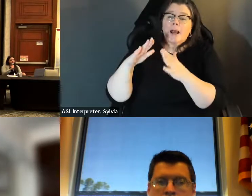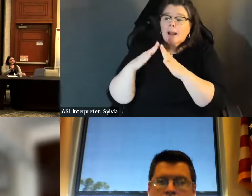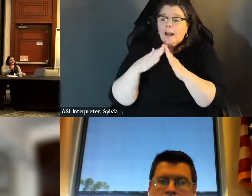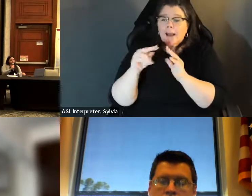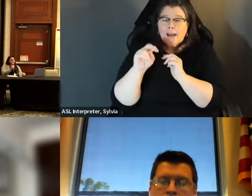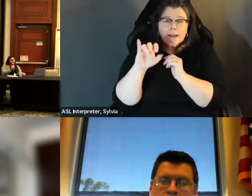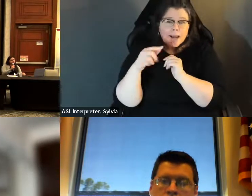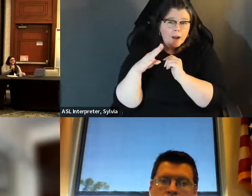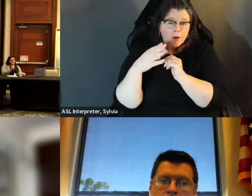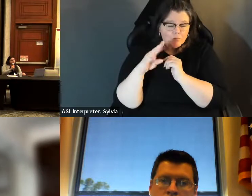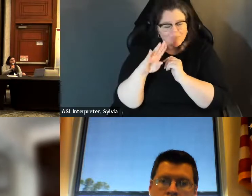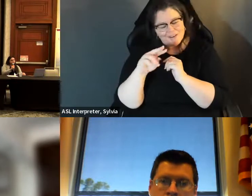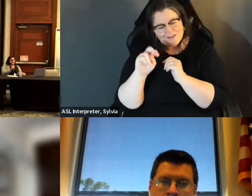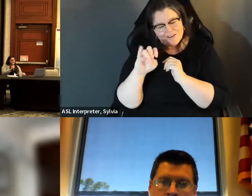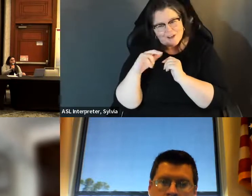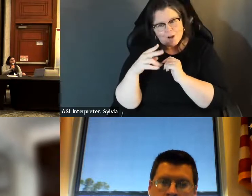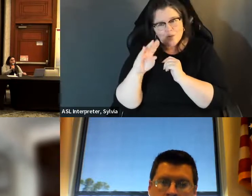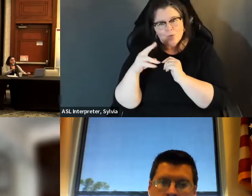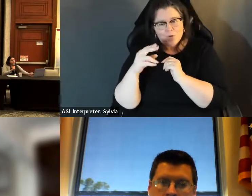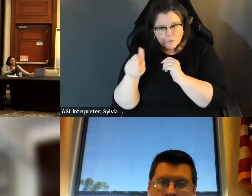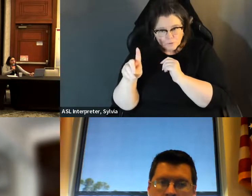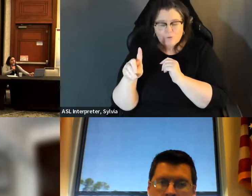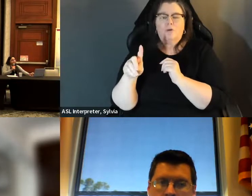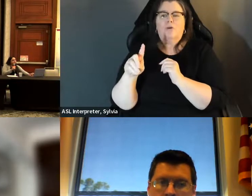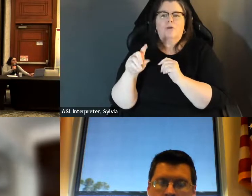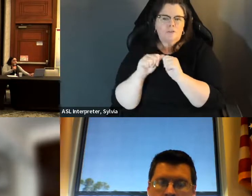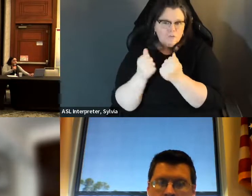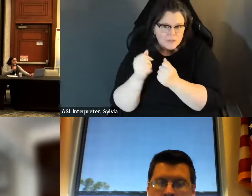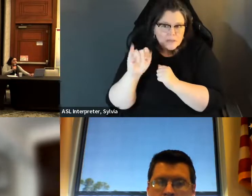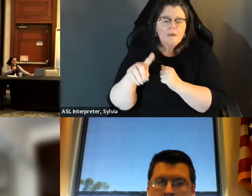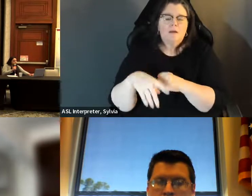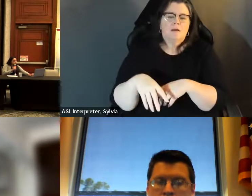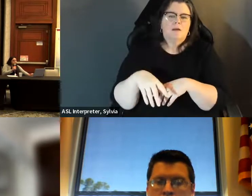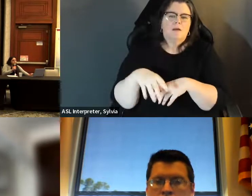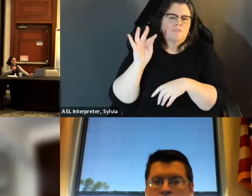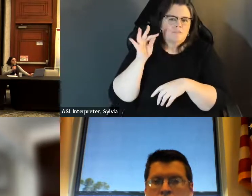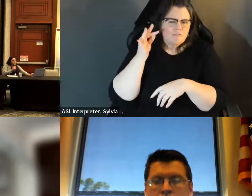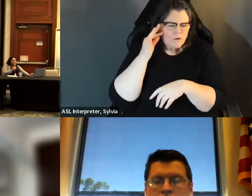ID, student ID, retirement center ID, a neighborhood association ID, public assistance ID, veterans health